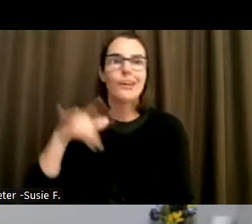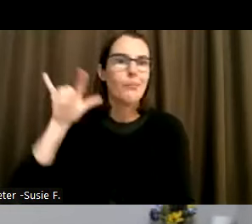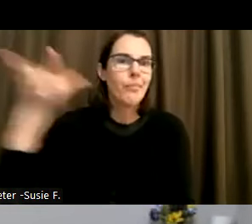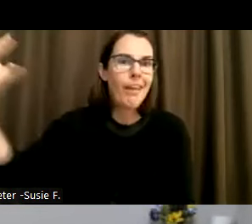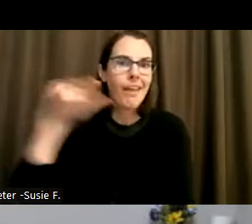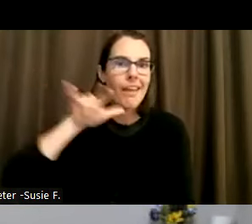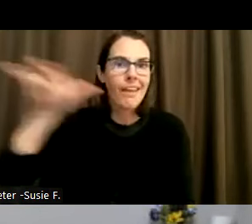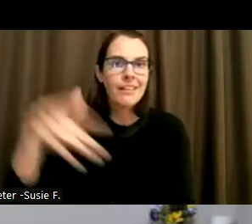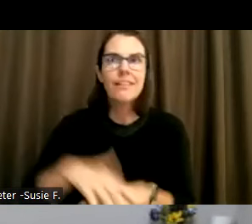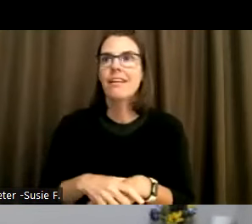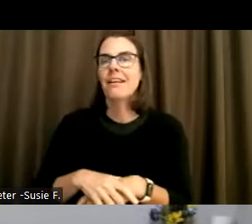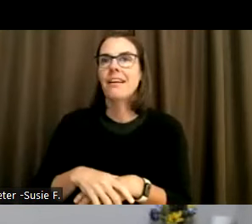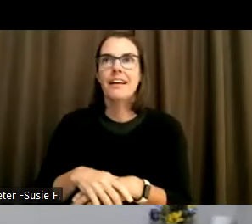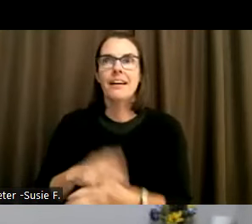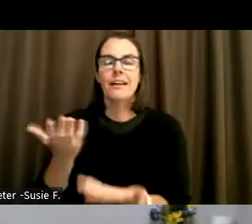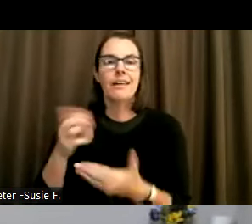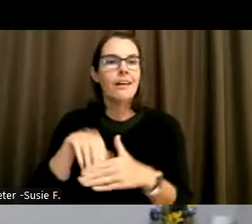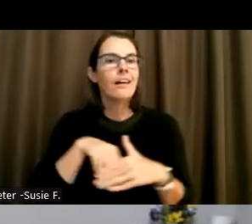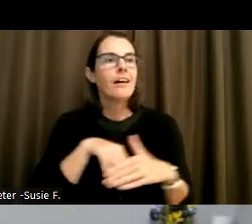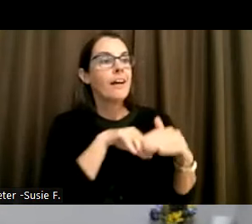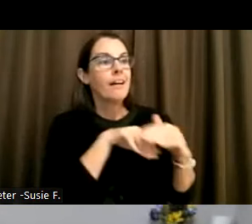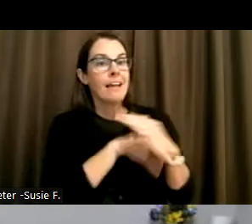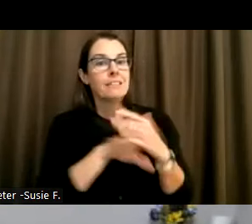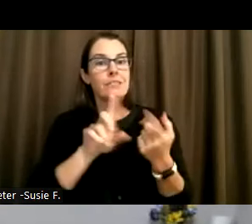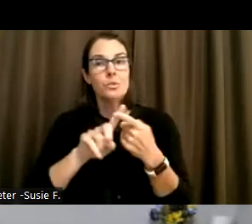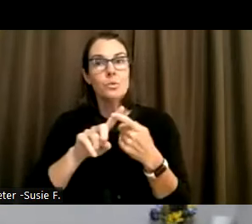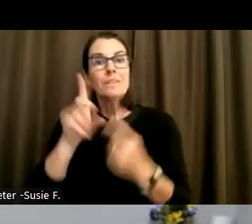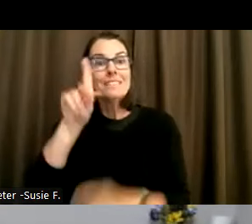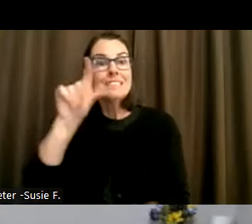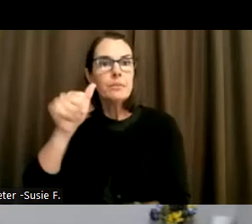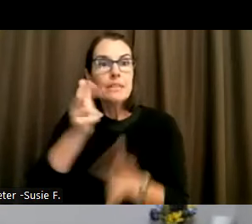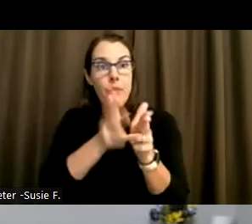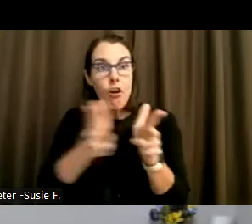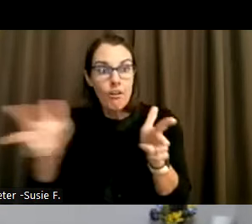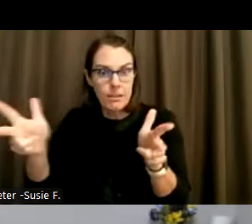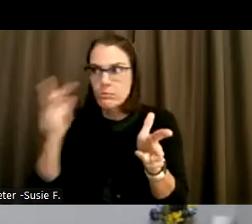Access to disability parking, we see that all around us and and ODC